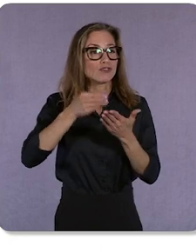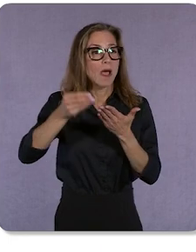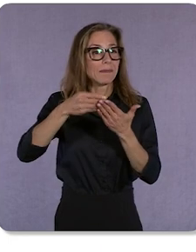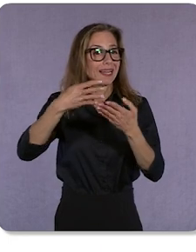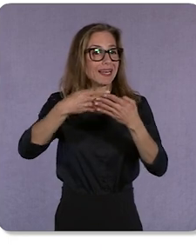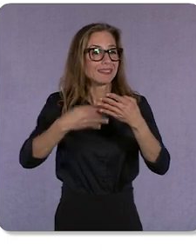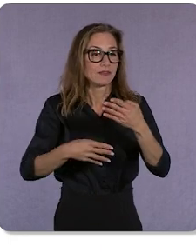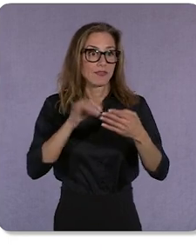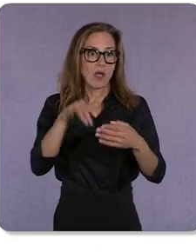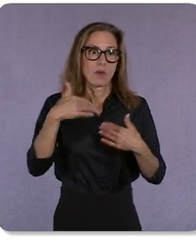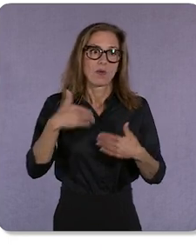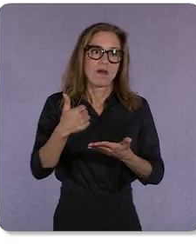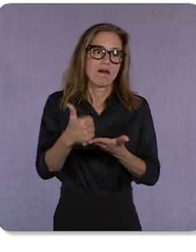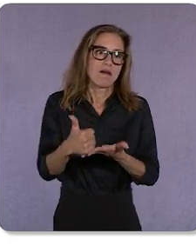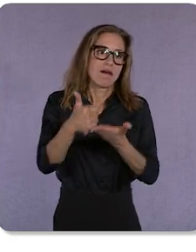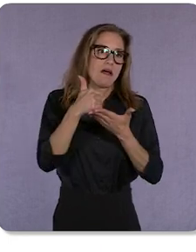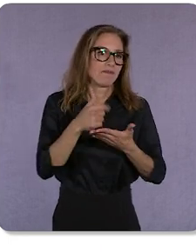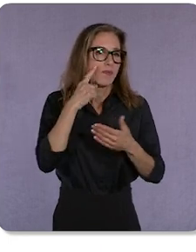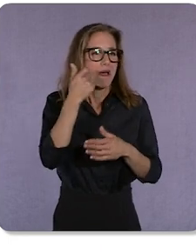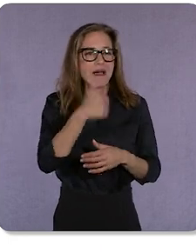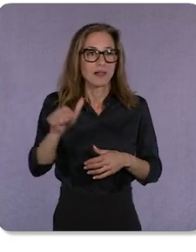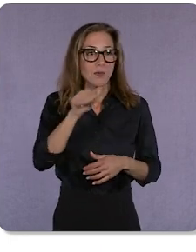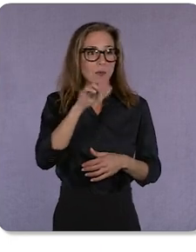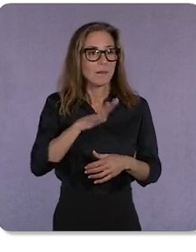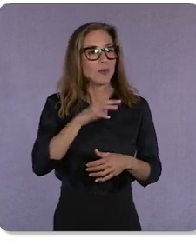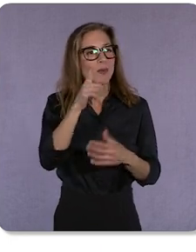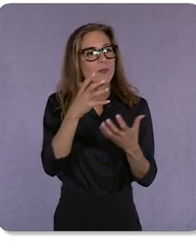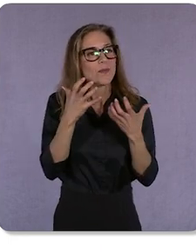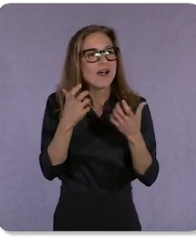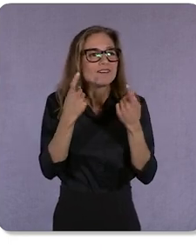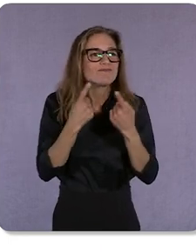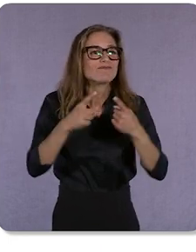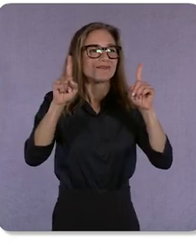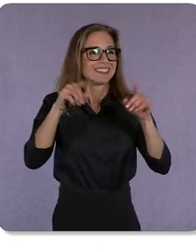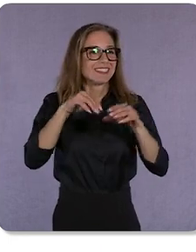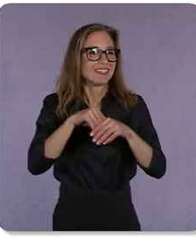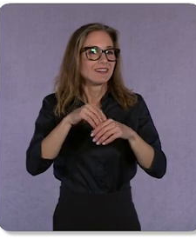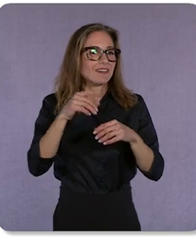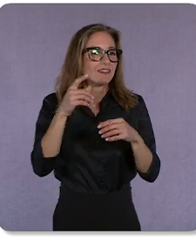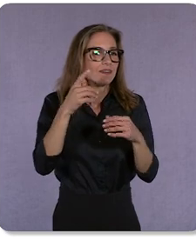To any women who want to succeed in entrepreneurship, you have everything in